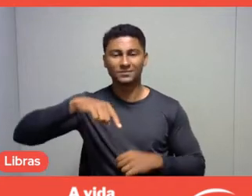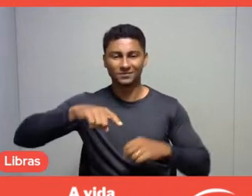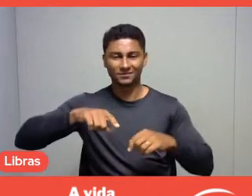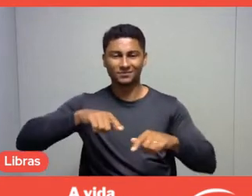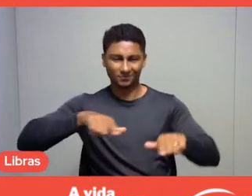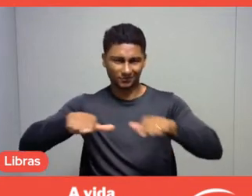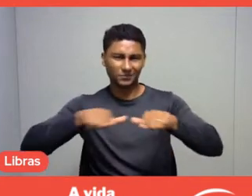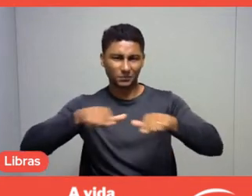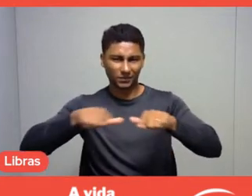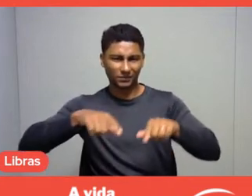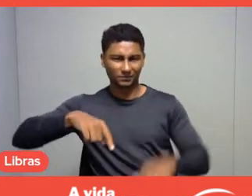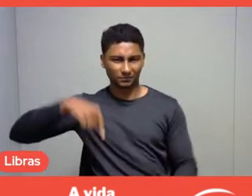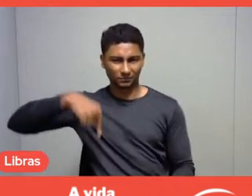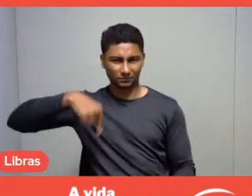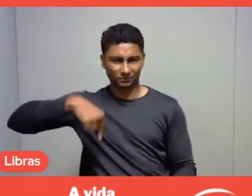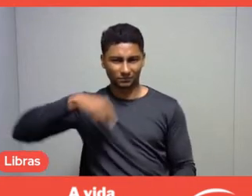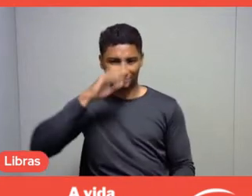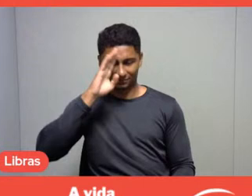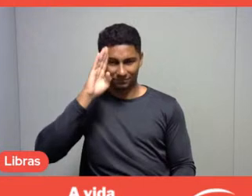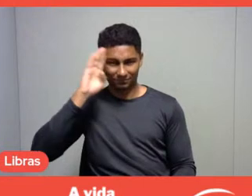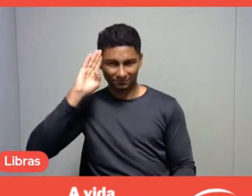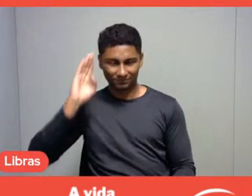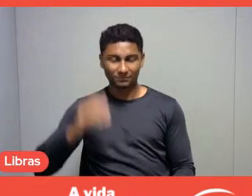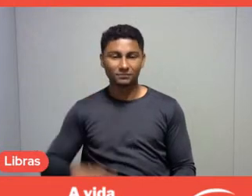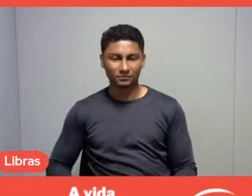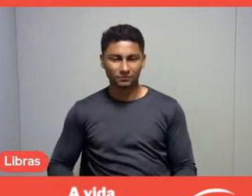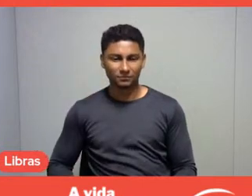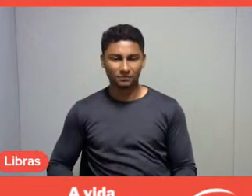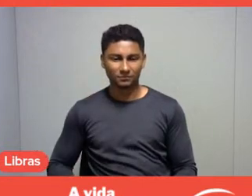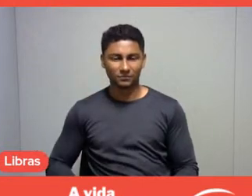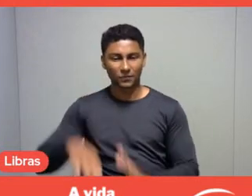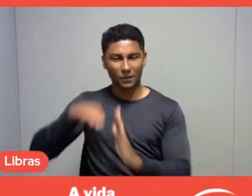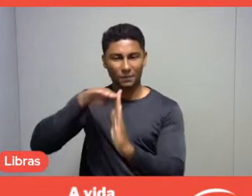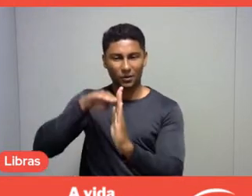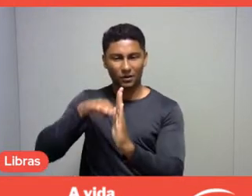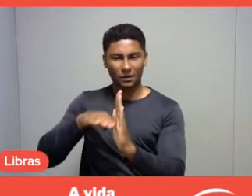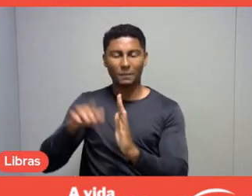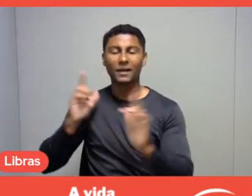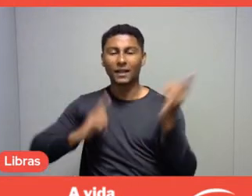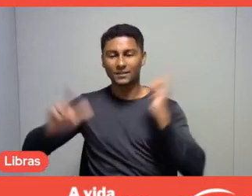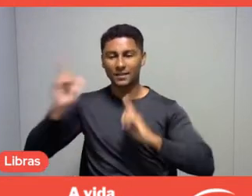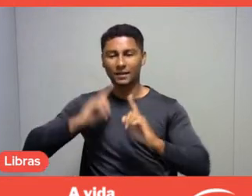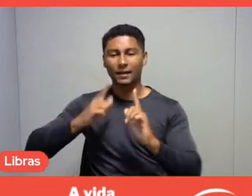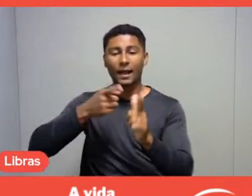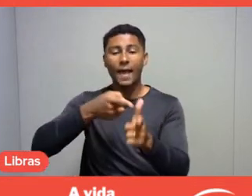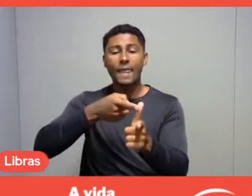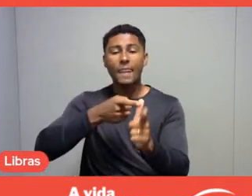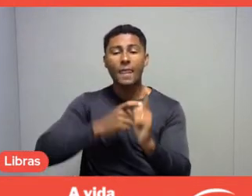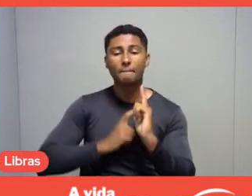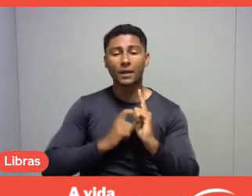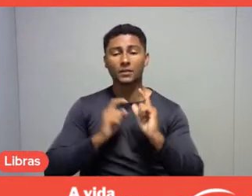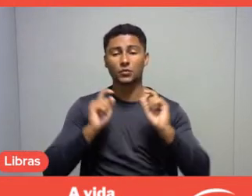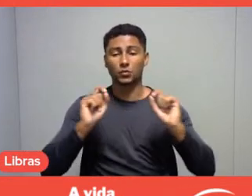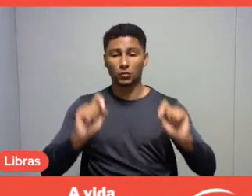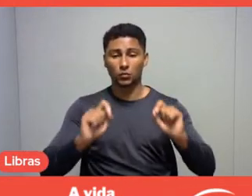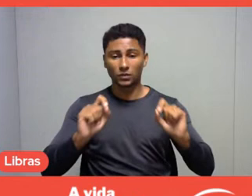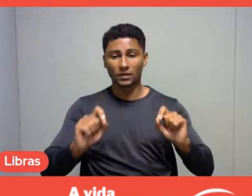within the leisure program also depends a lot on what we can absorb in terms of content.